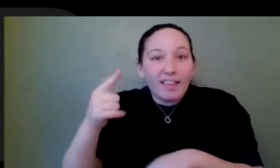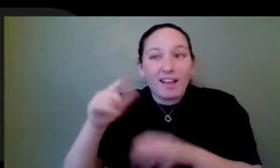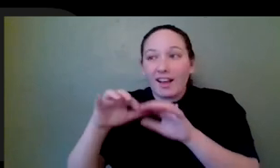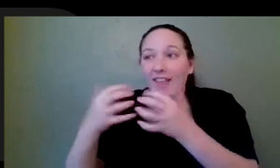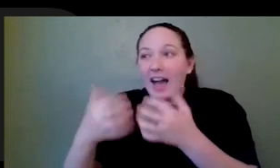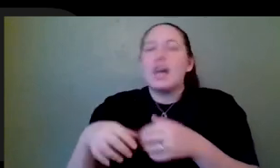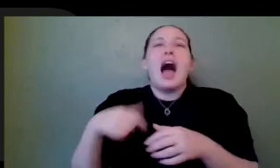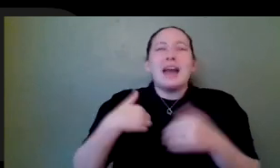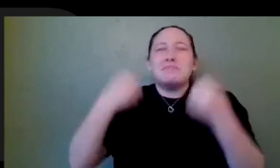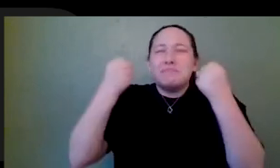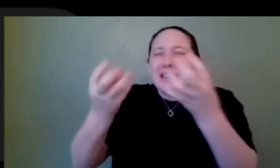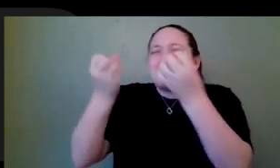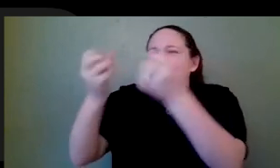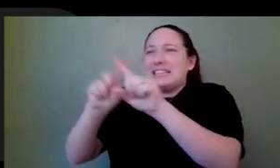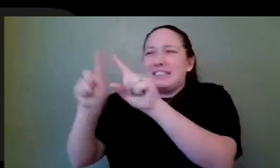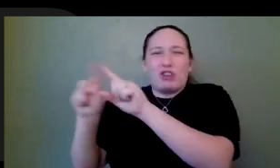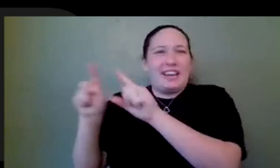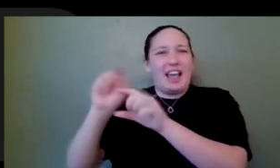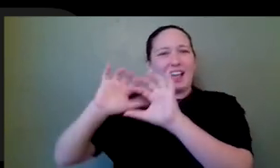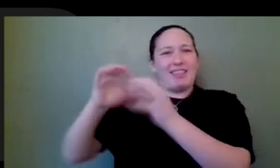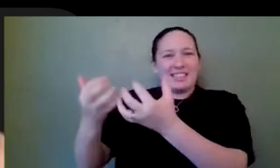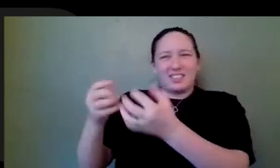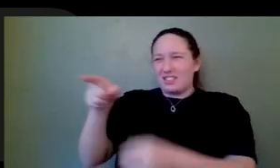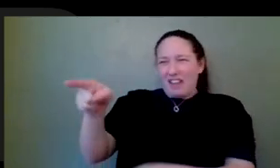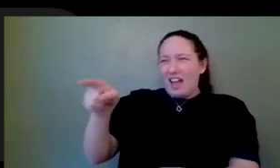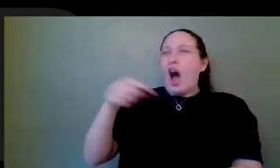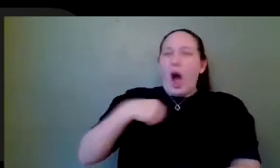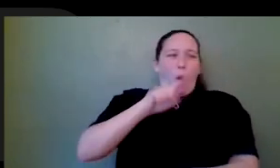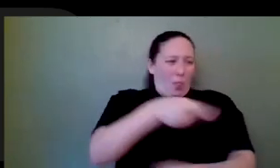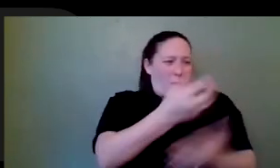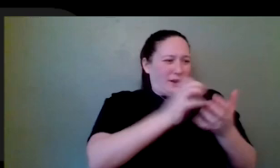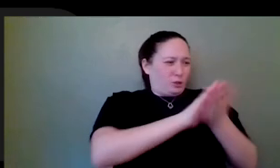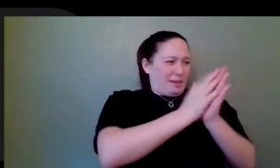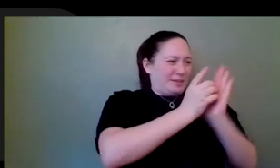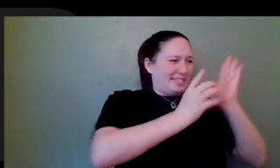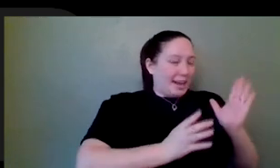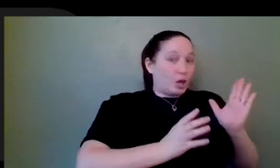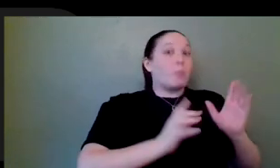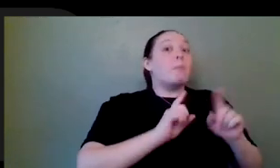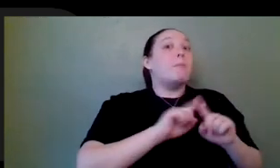designer. It was a way of exposing me to Workload's that I didn't think that I would need,